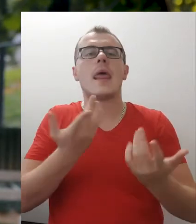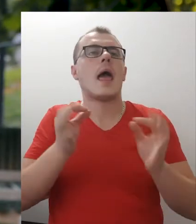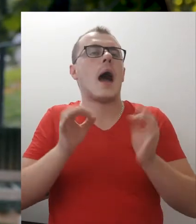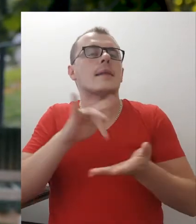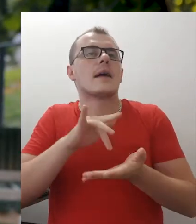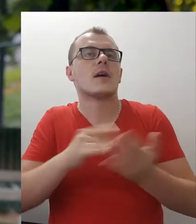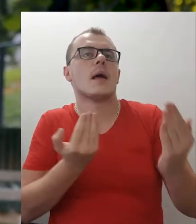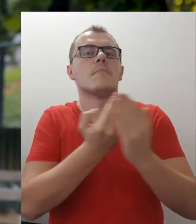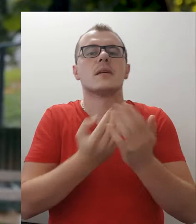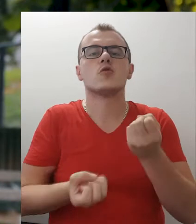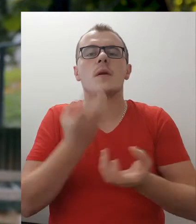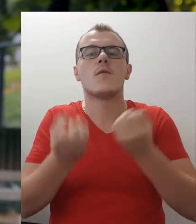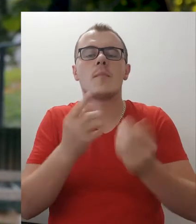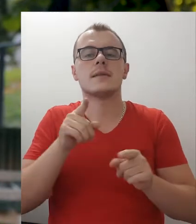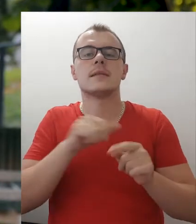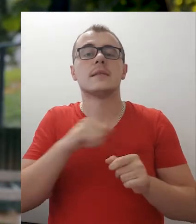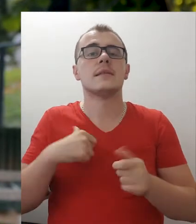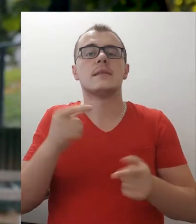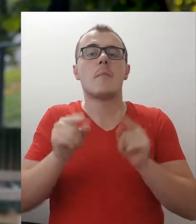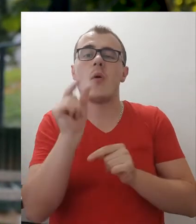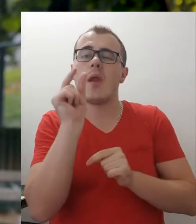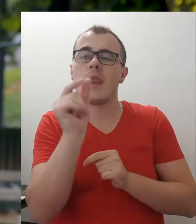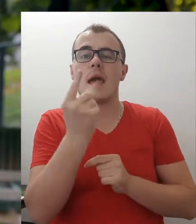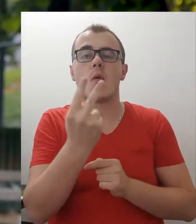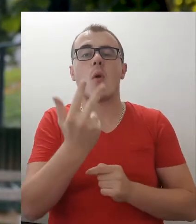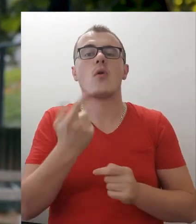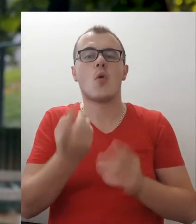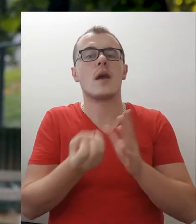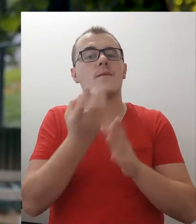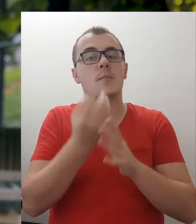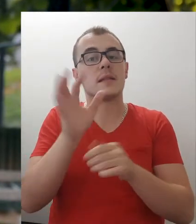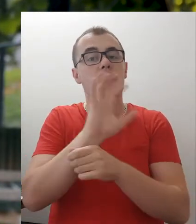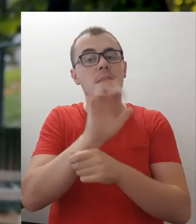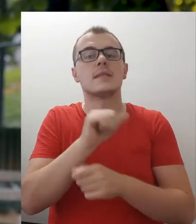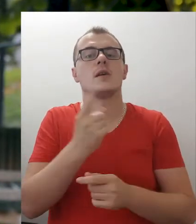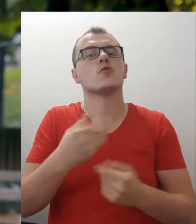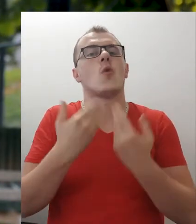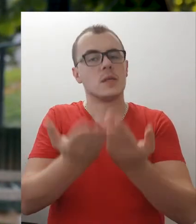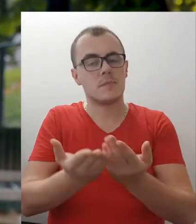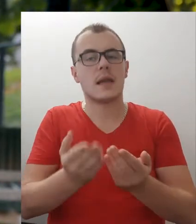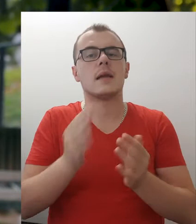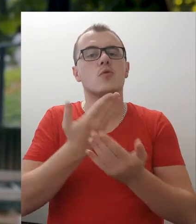Only a few informative shows provided the sign language translation We need to fight for this together,